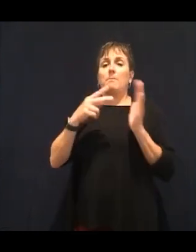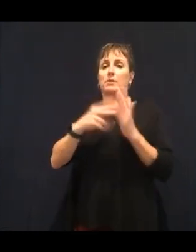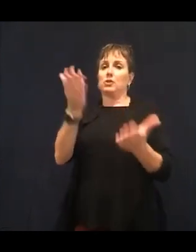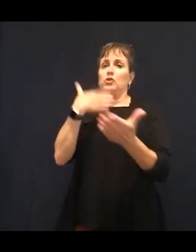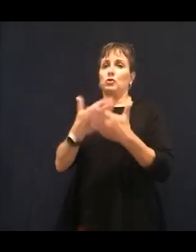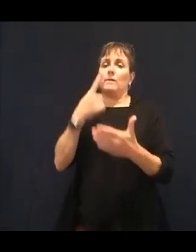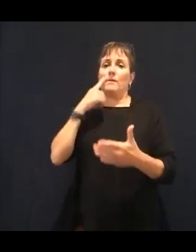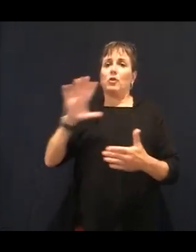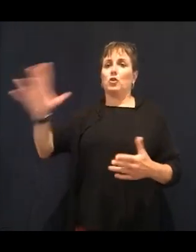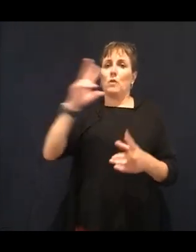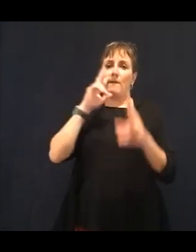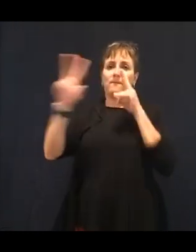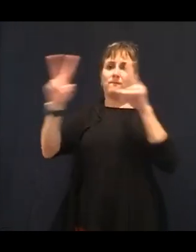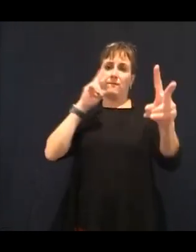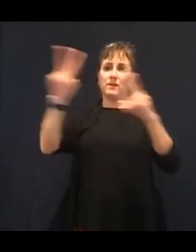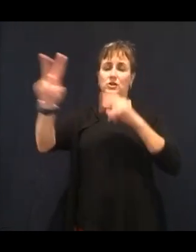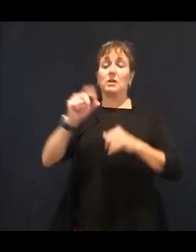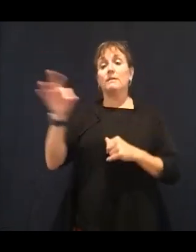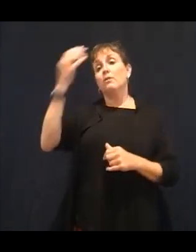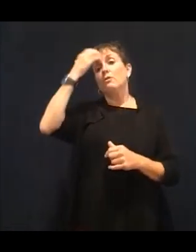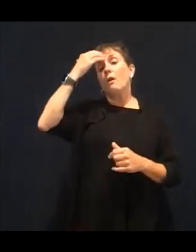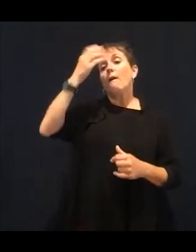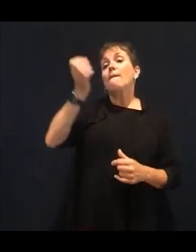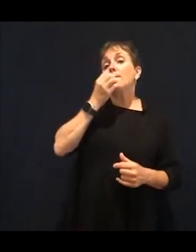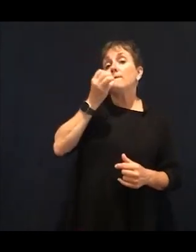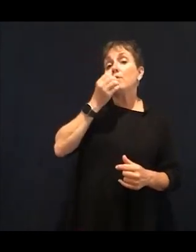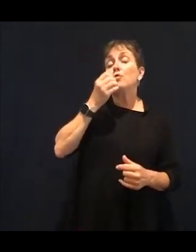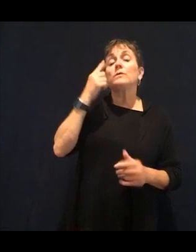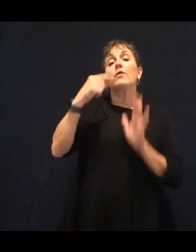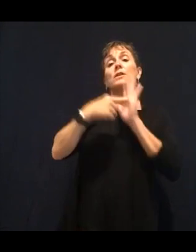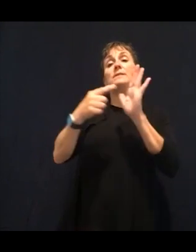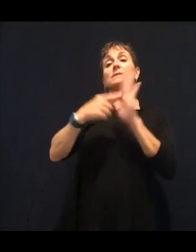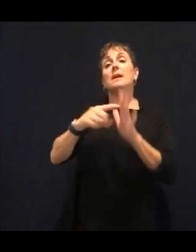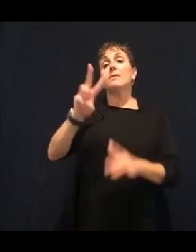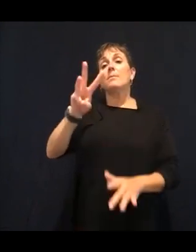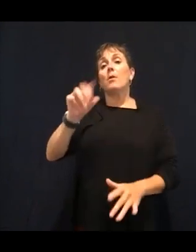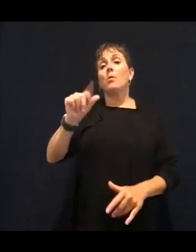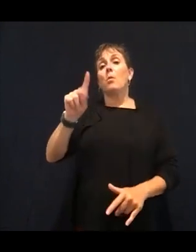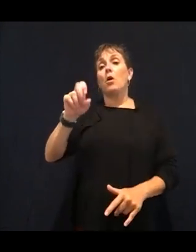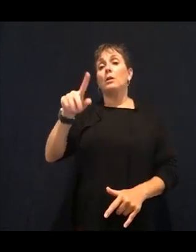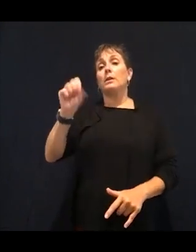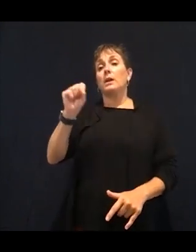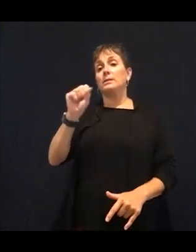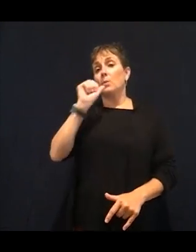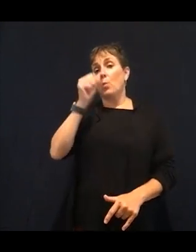those are good for your vision as well. Same organ